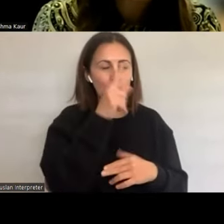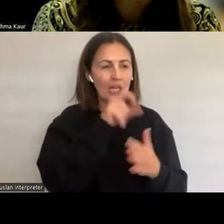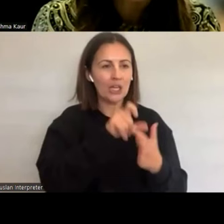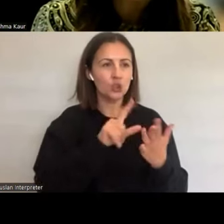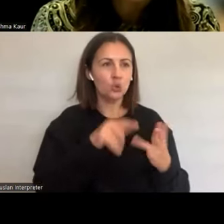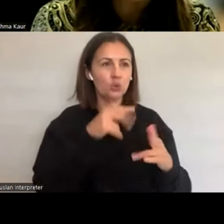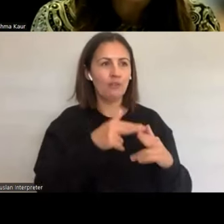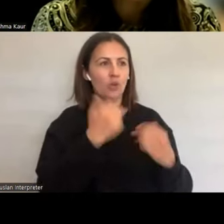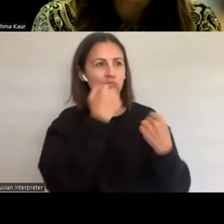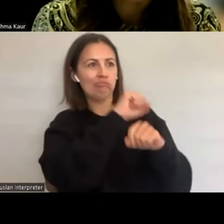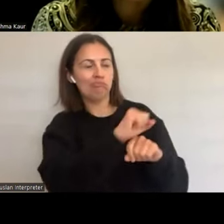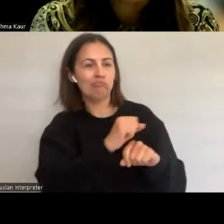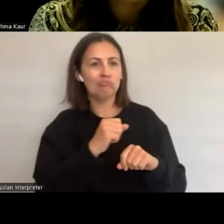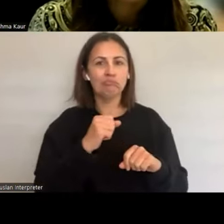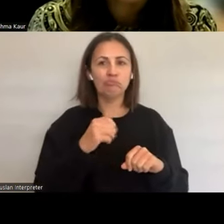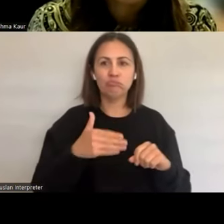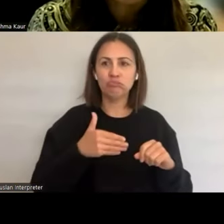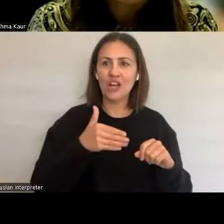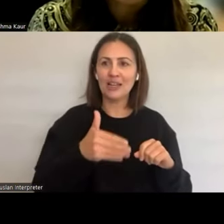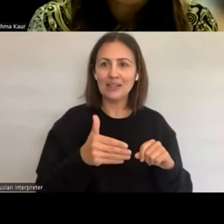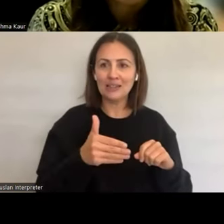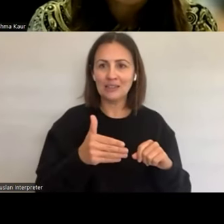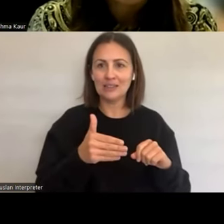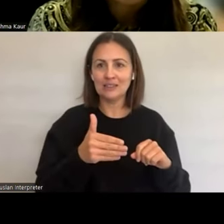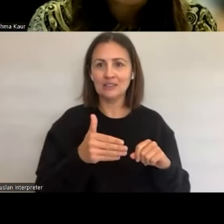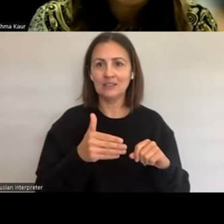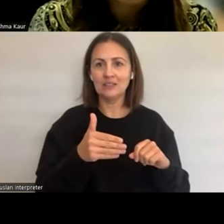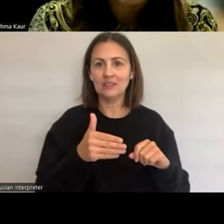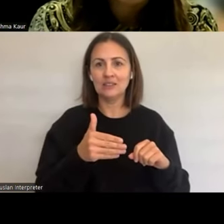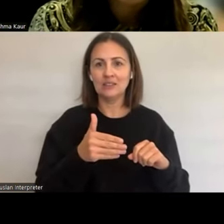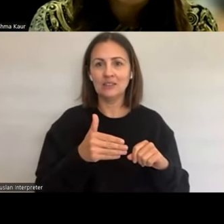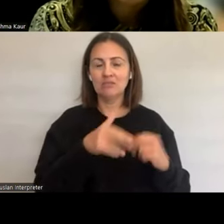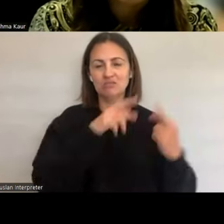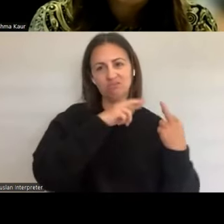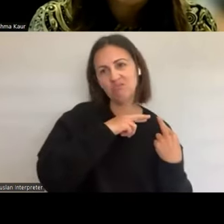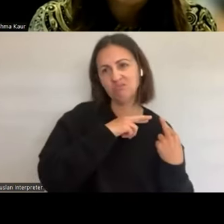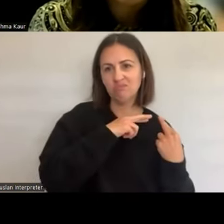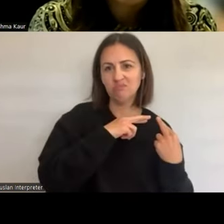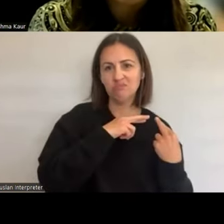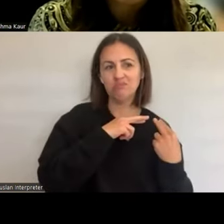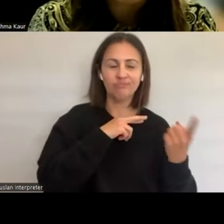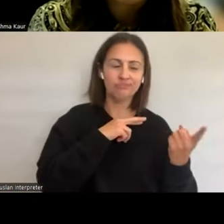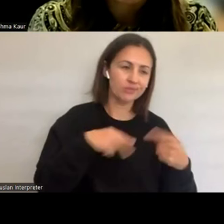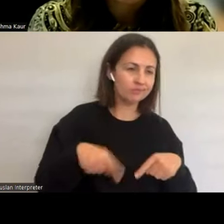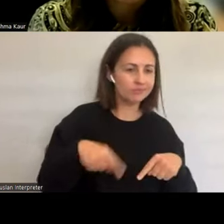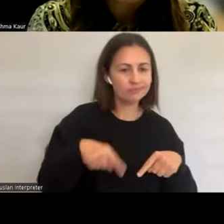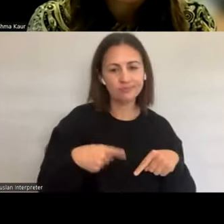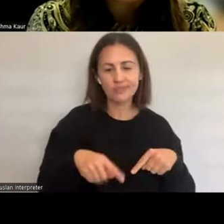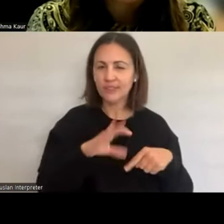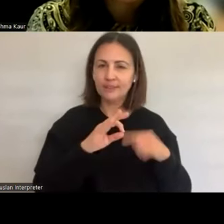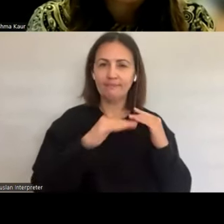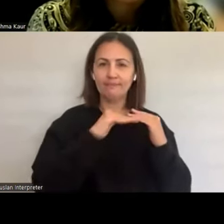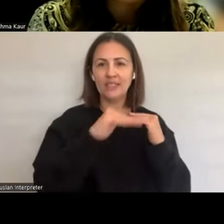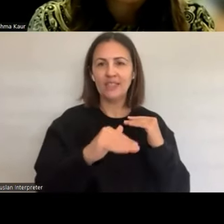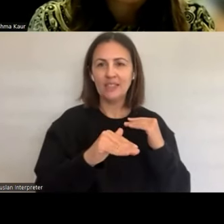that falls to a young woman or a woman at any age really in having to put themselves out.